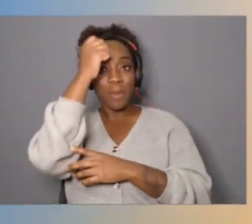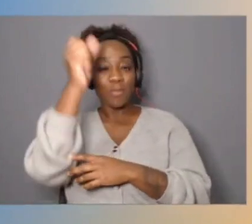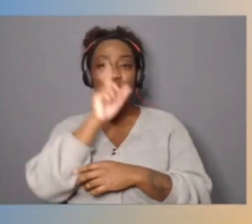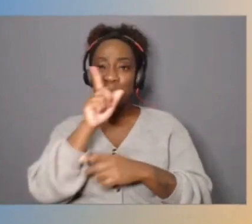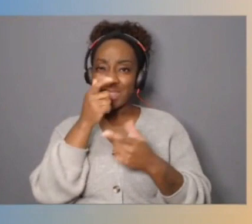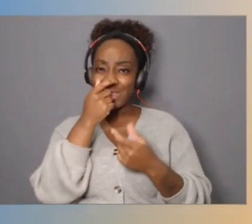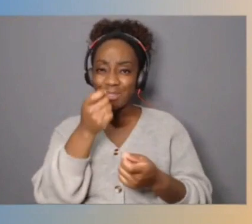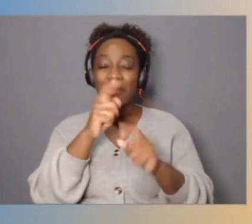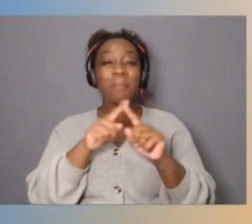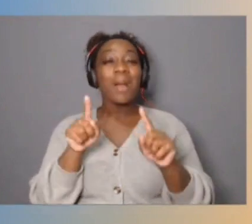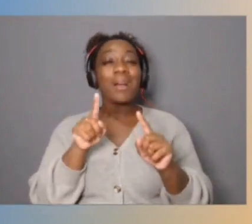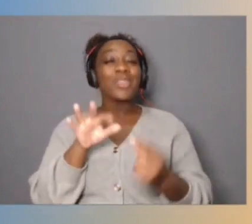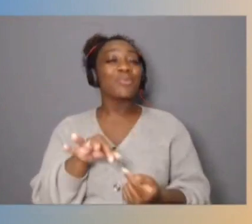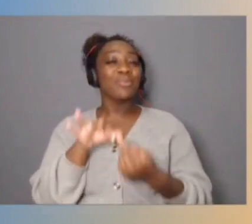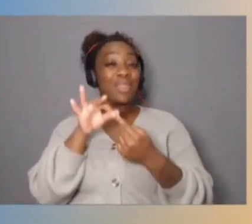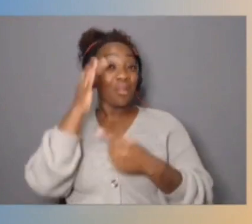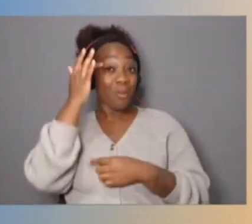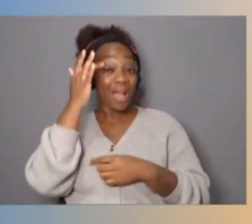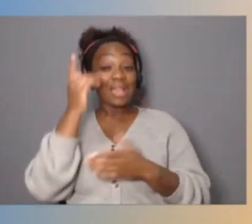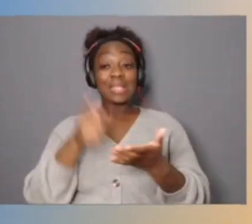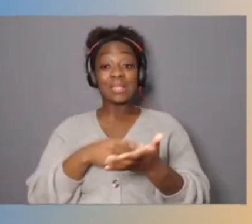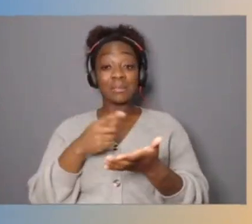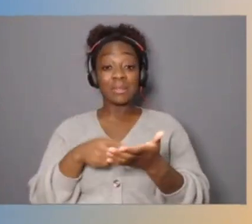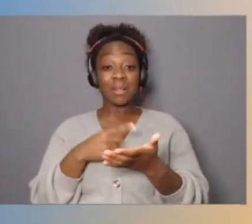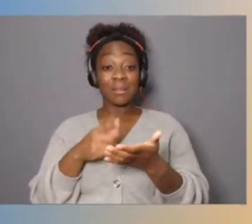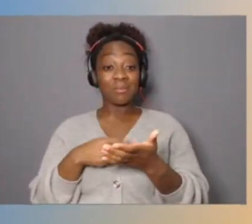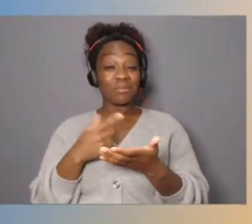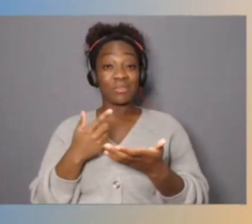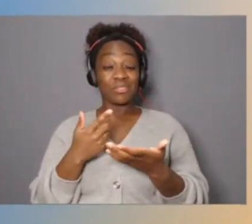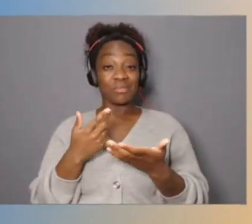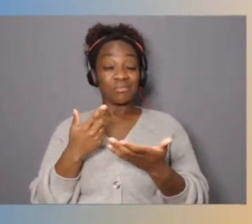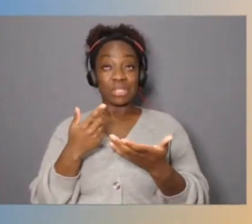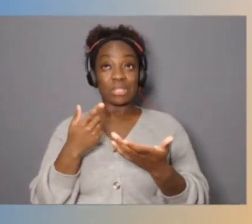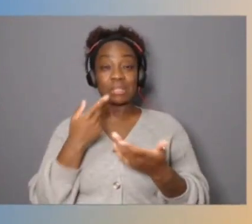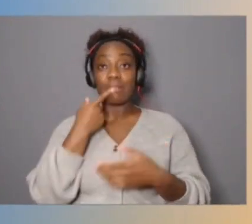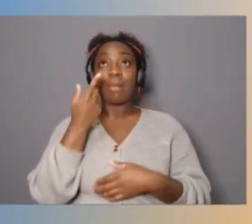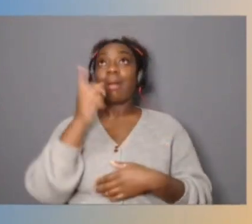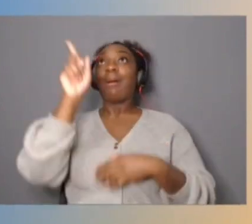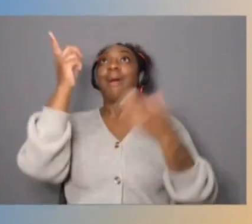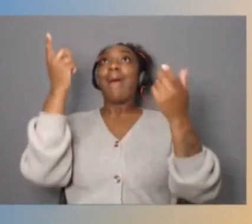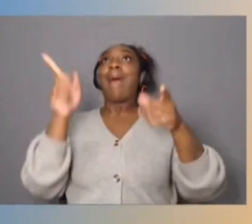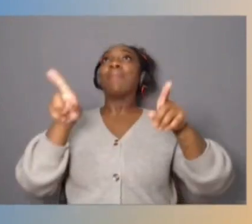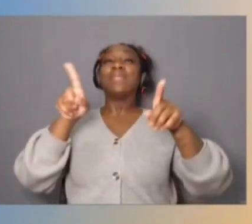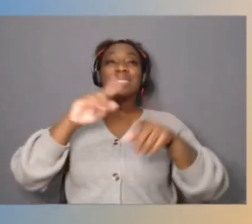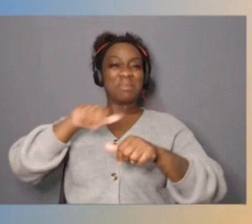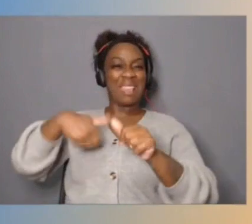and again, sometimes this stuff is kind of, it just happens behind the scenes. You don't know about it, but the fact that when you're using flash memory,